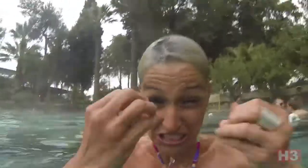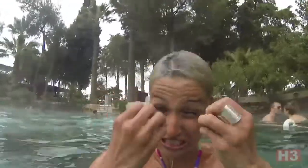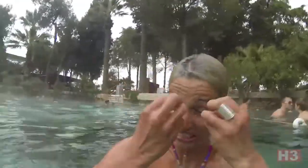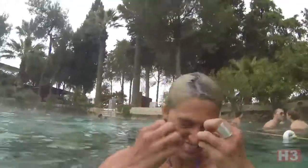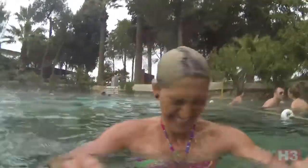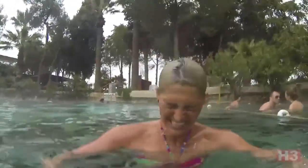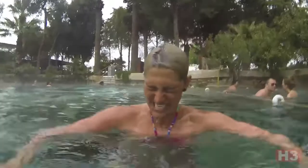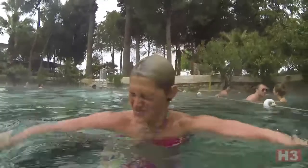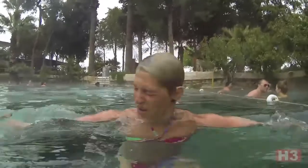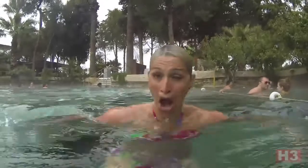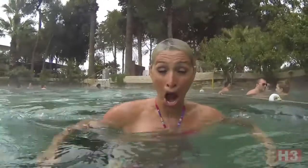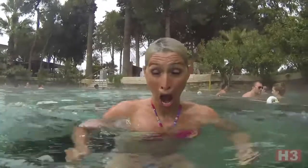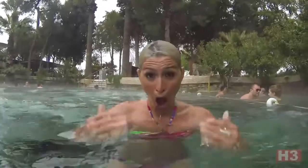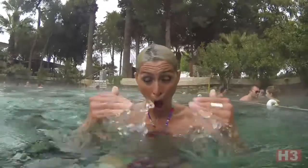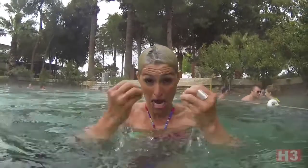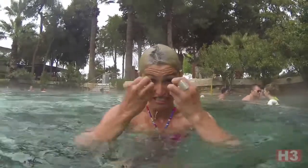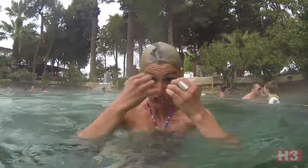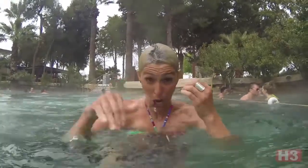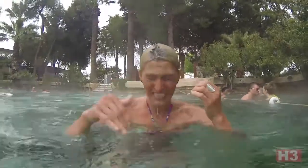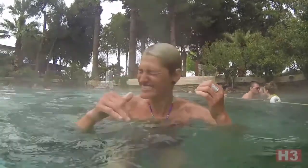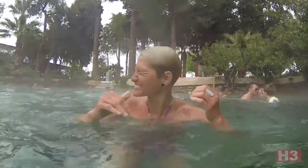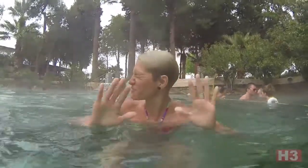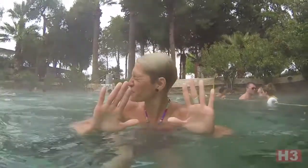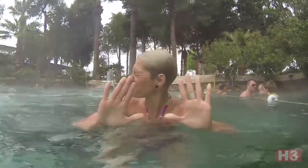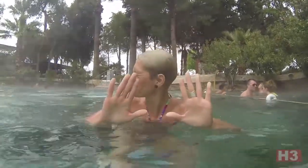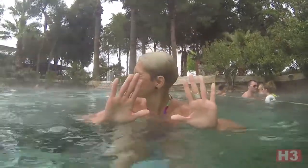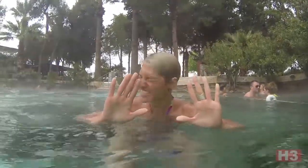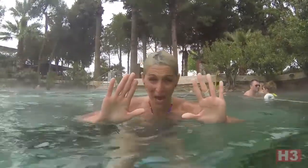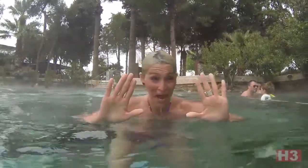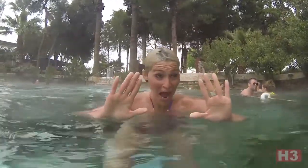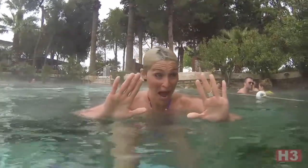Oh my eyes, I feel sensation.